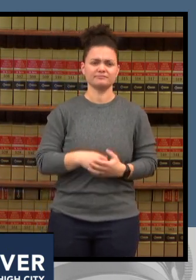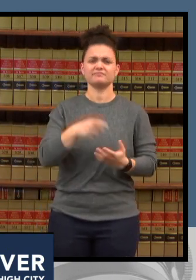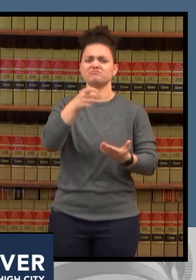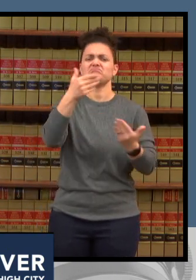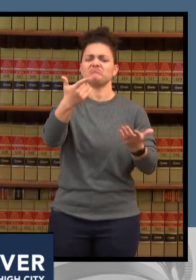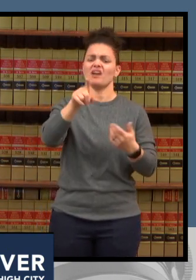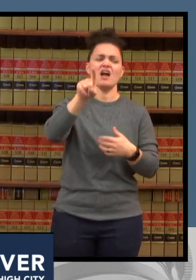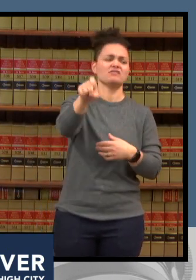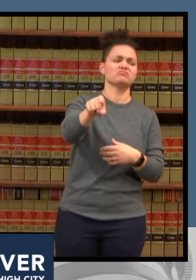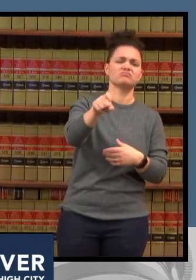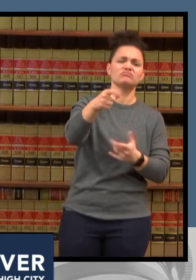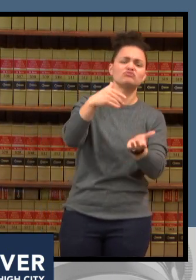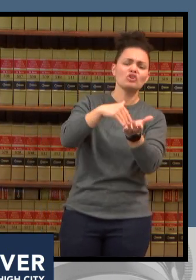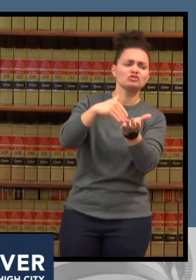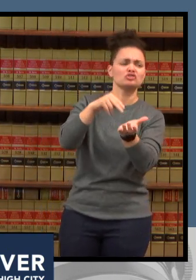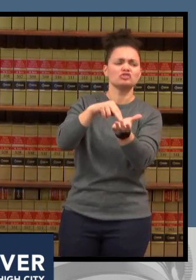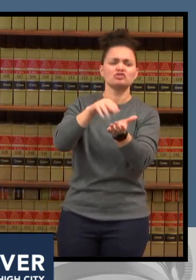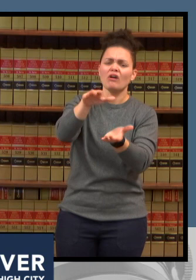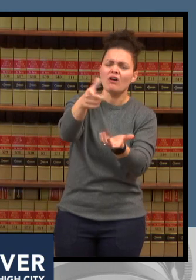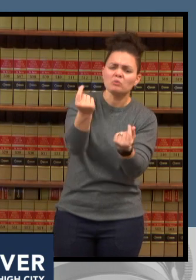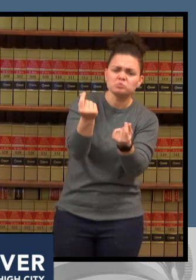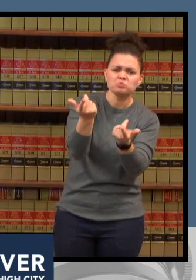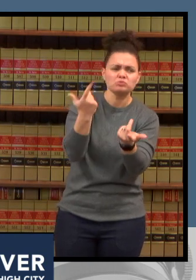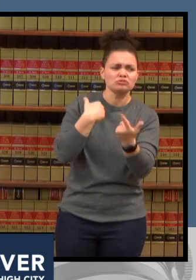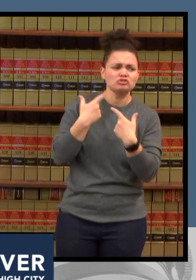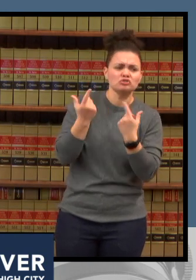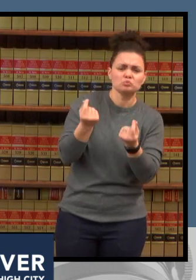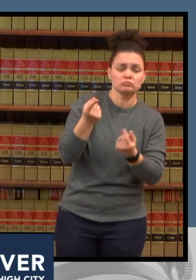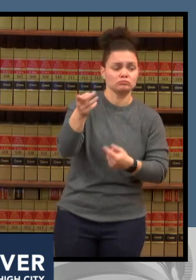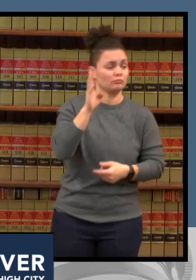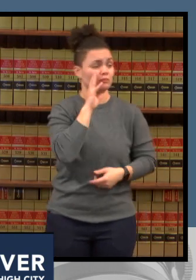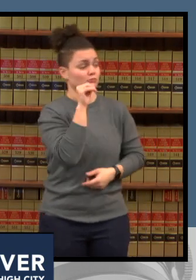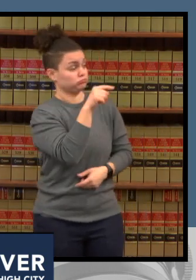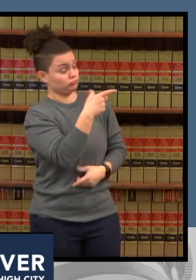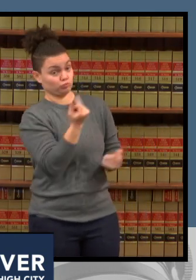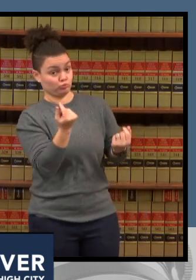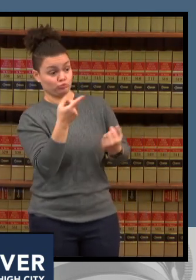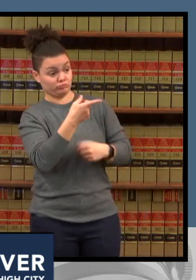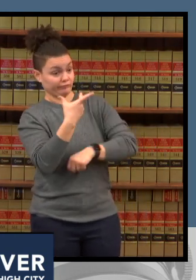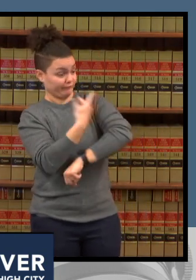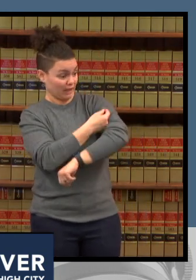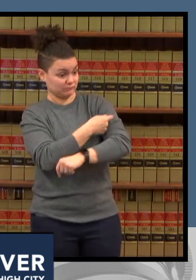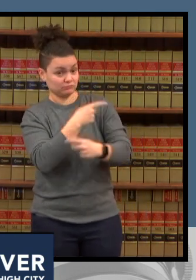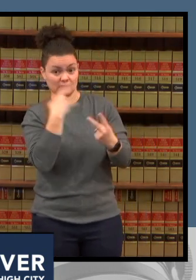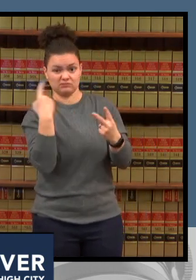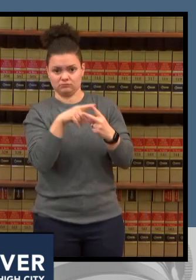it's simple it is not difficult we're all tired too we're tired of covid we wish it would go away